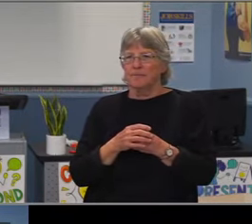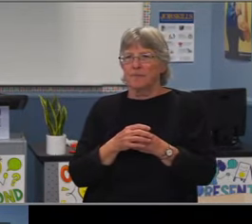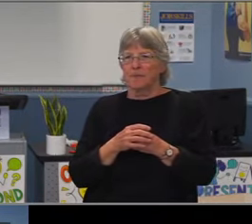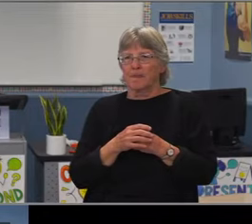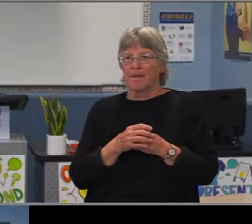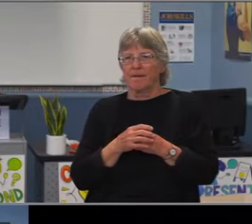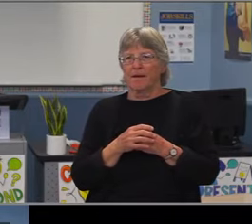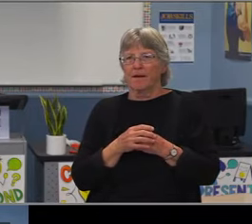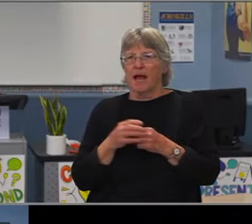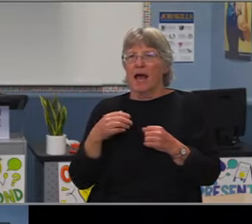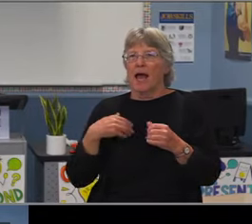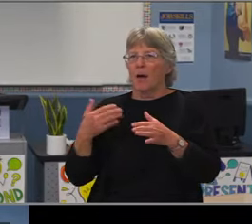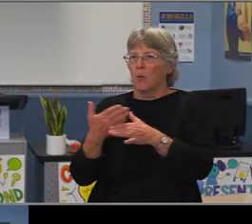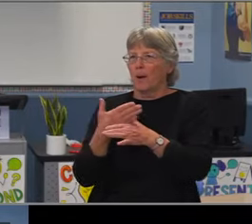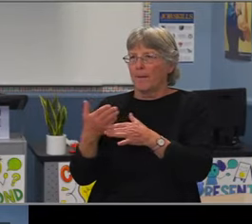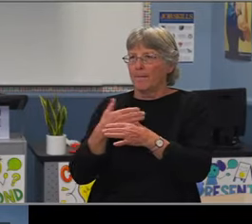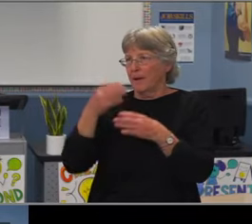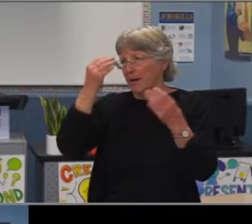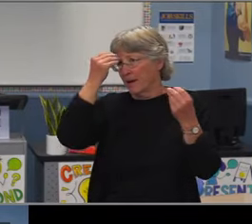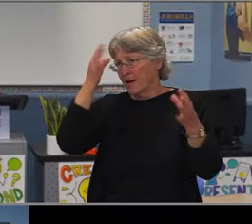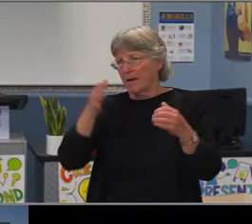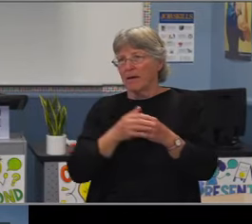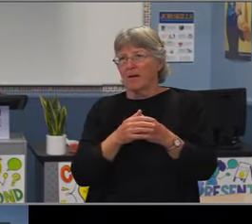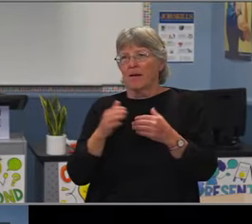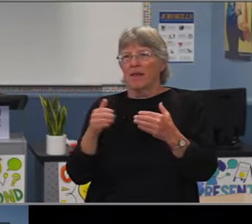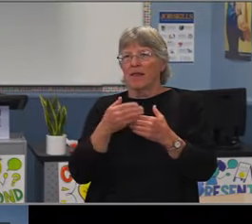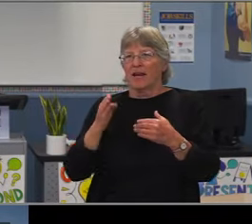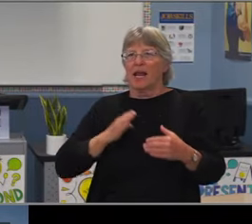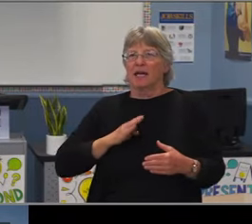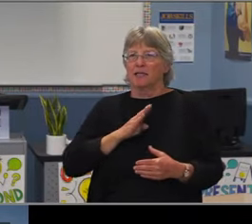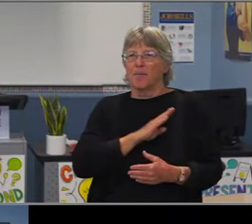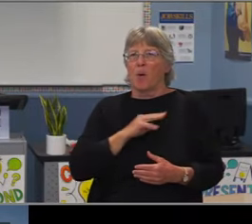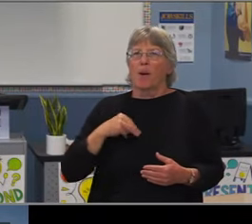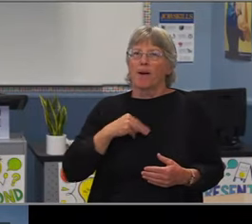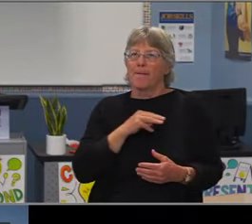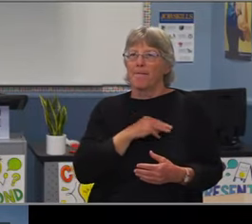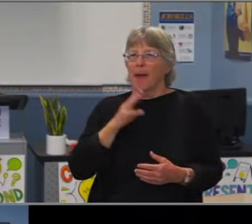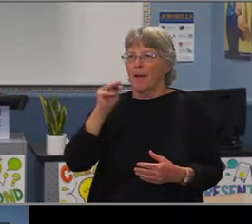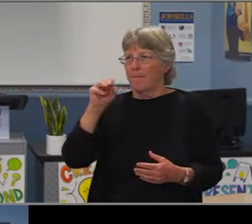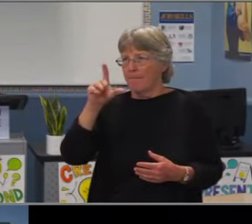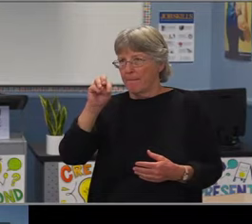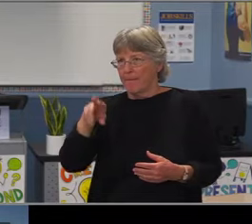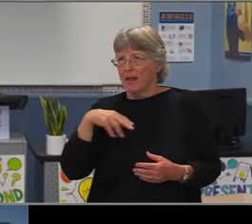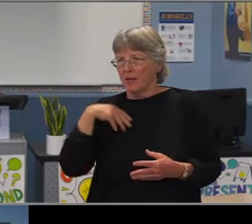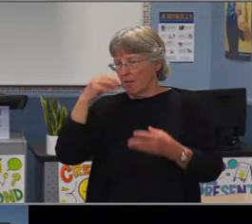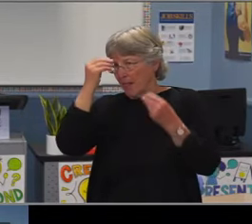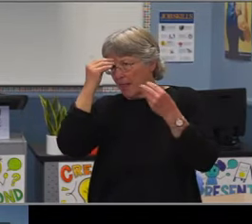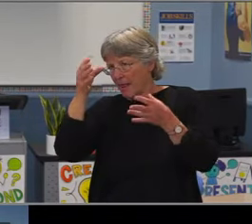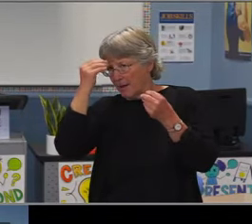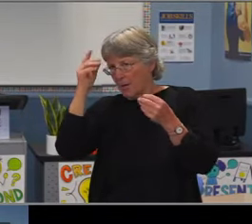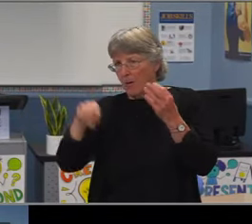has left a legacy for us to build on for years to come. I have learned so much from your relentless focus